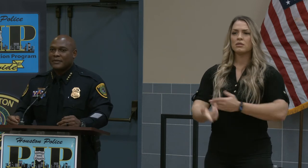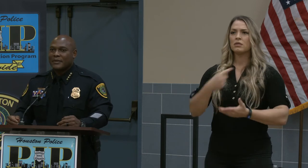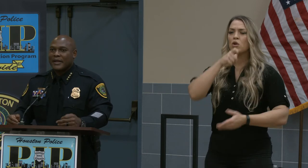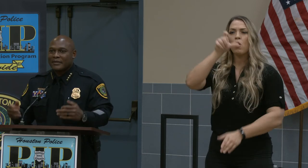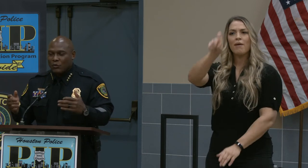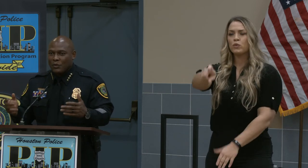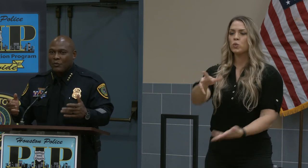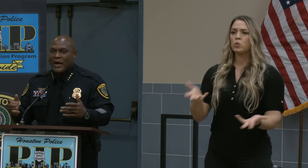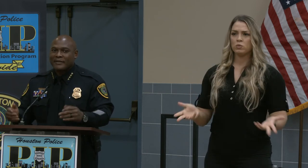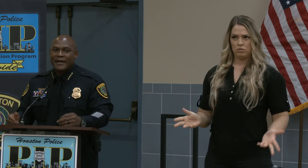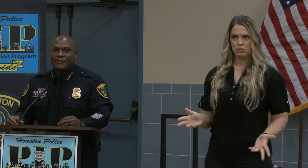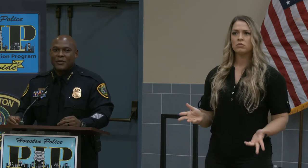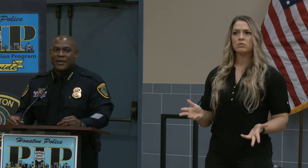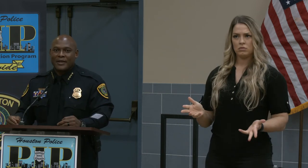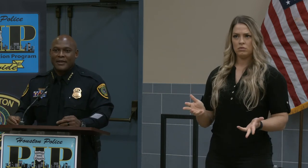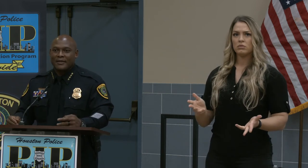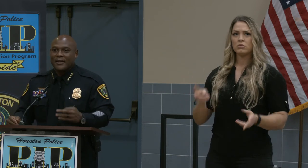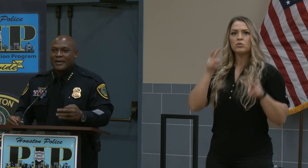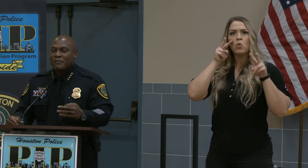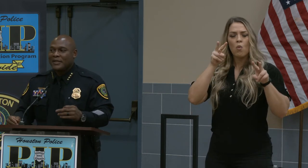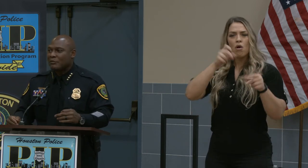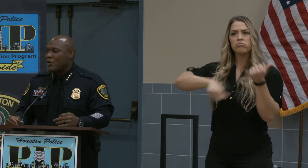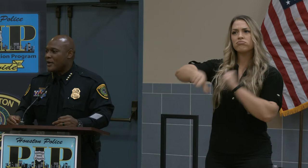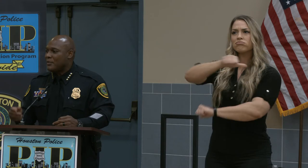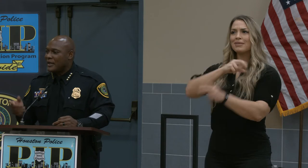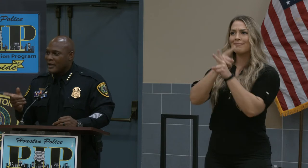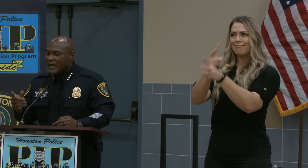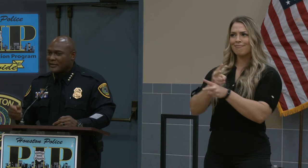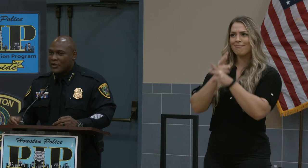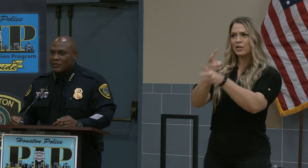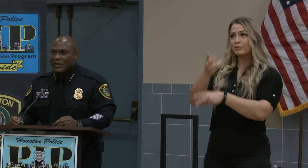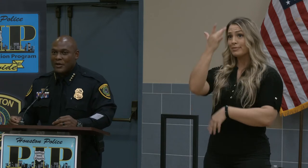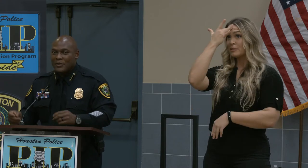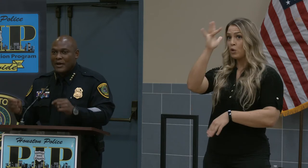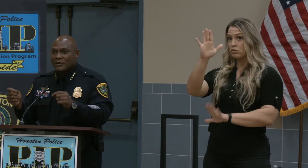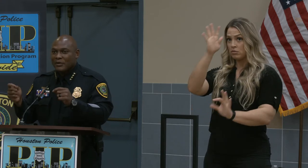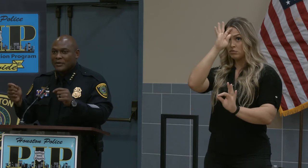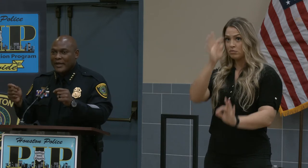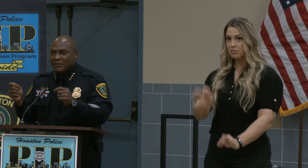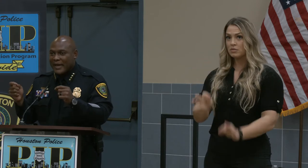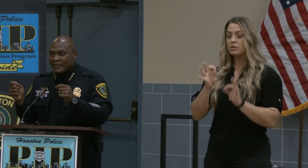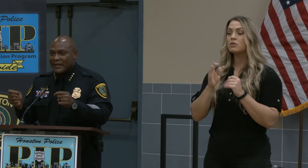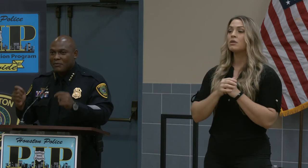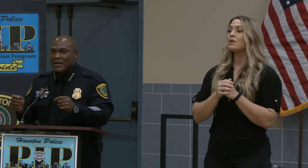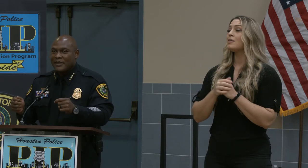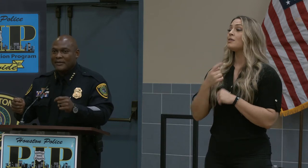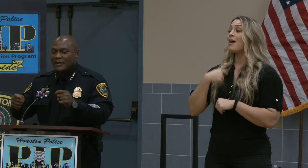So watch out for one another and be smart, but I told Joan I was going to take about ten minutes.